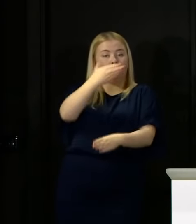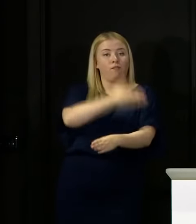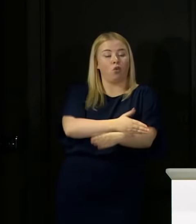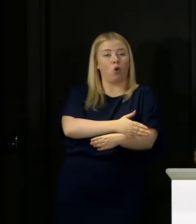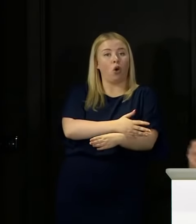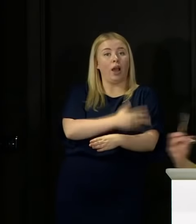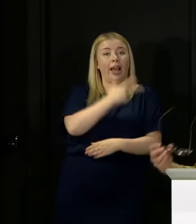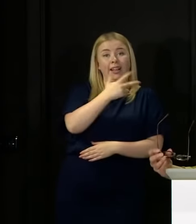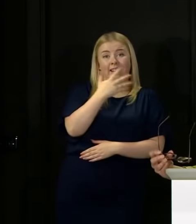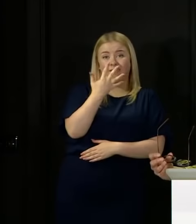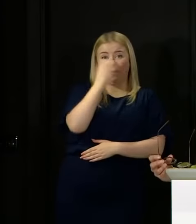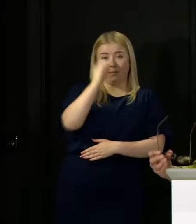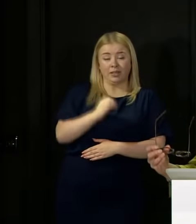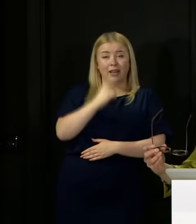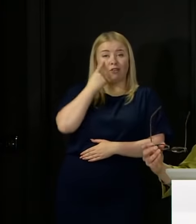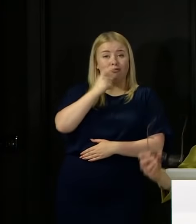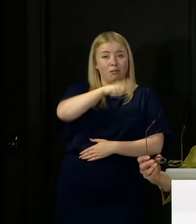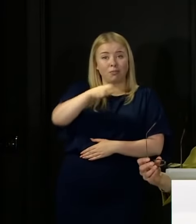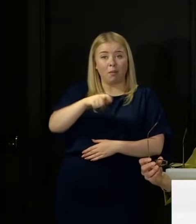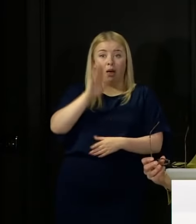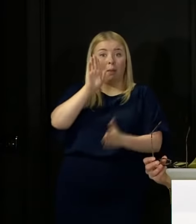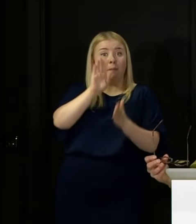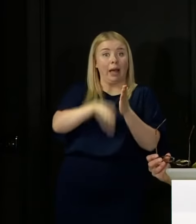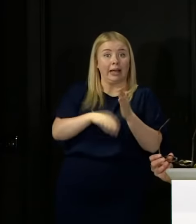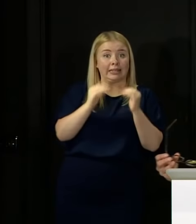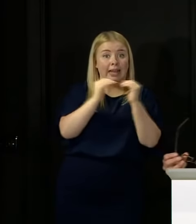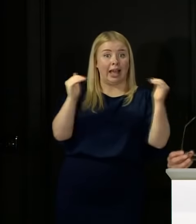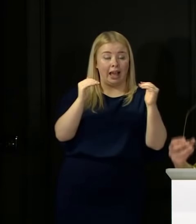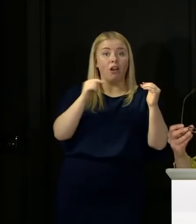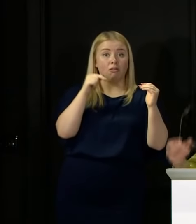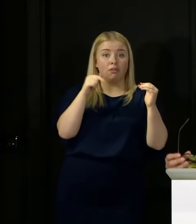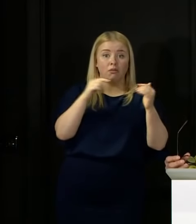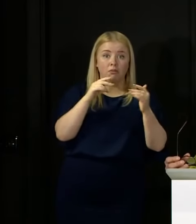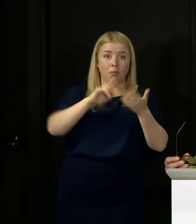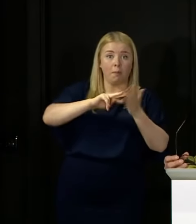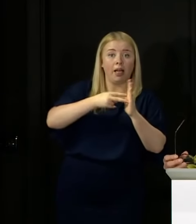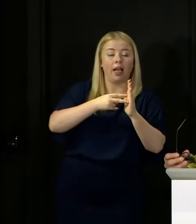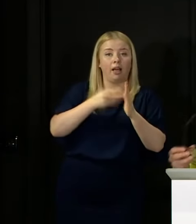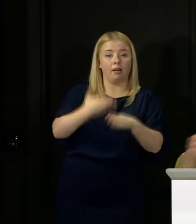I desperately want to get to a position in Scottish education were 85 per cent of young